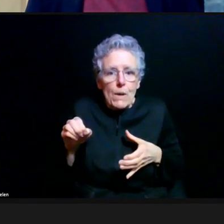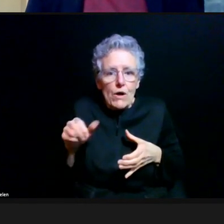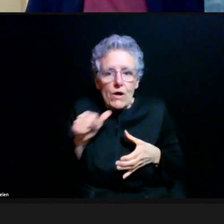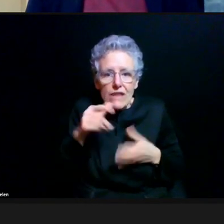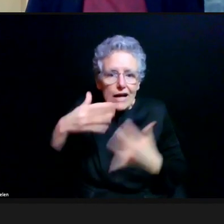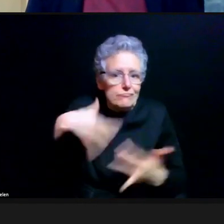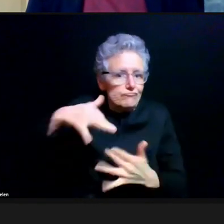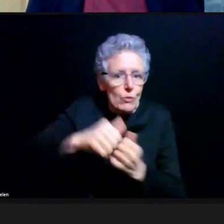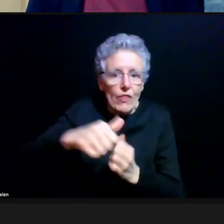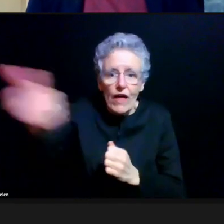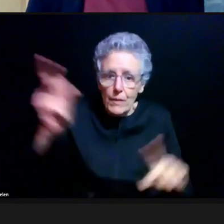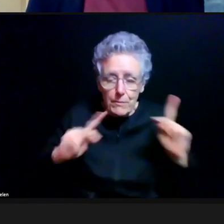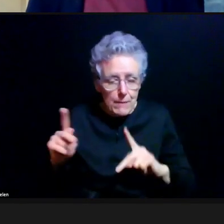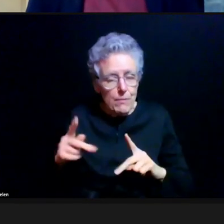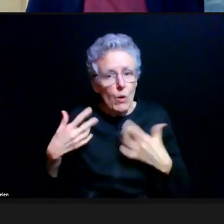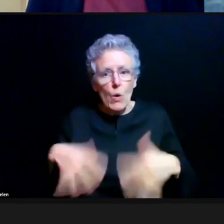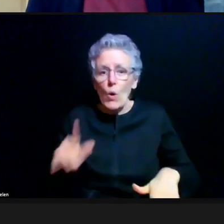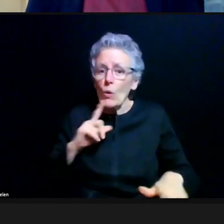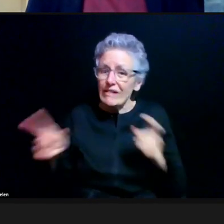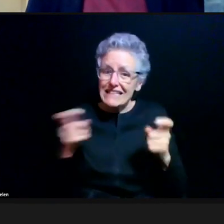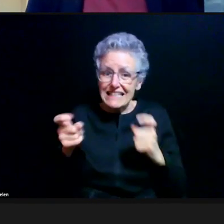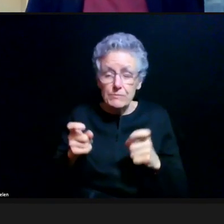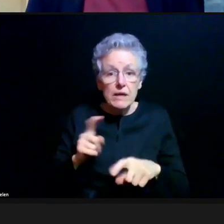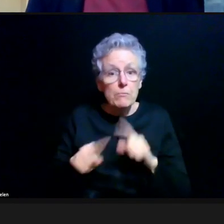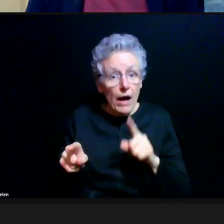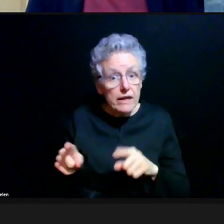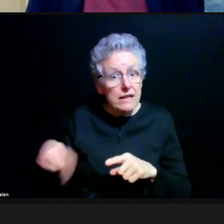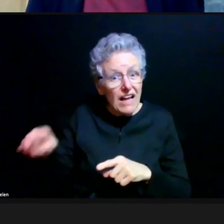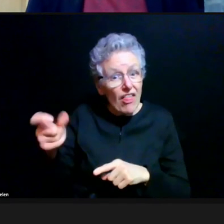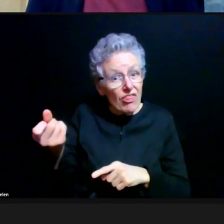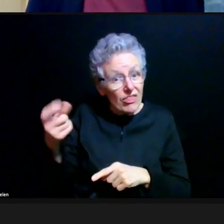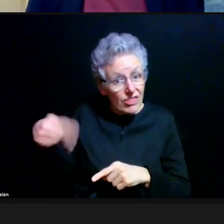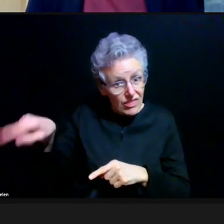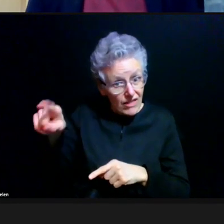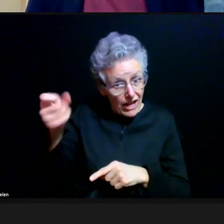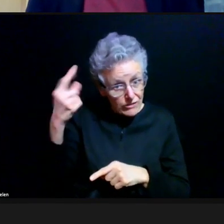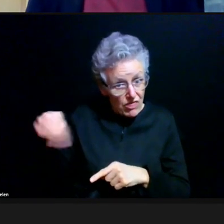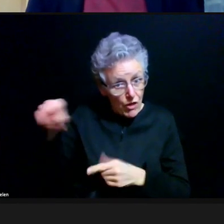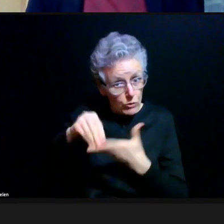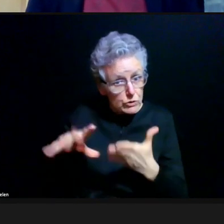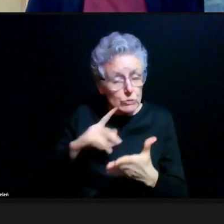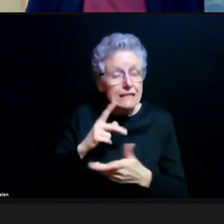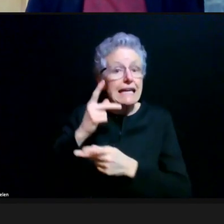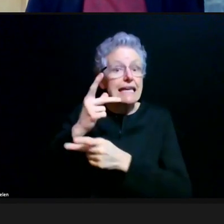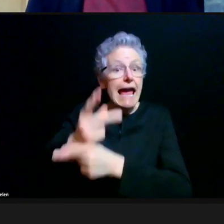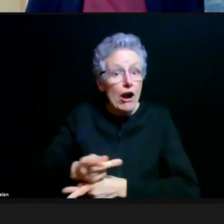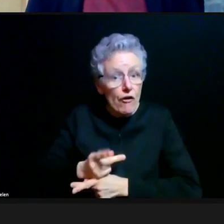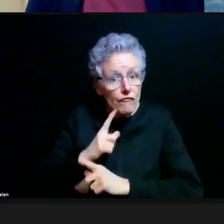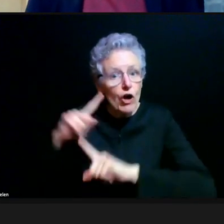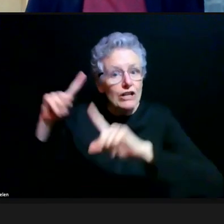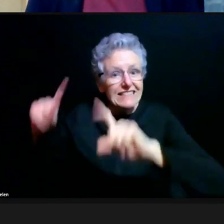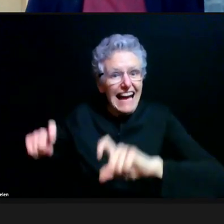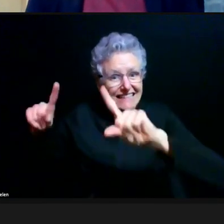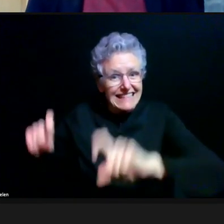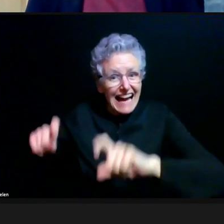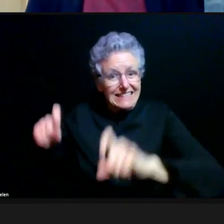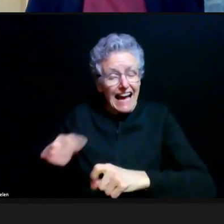So if it could happen to a number of students that are being exceptionally careful and being tested regularly, we're still all subject to infection.